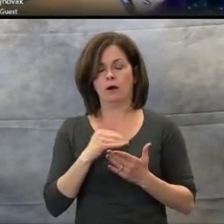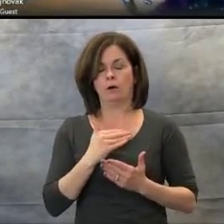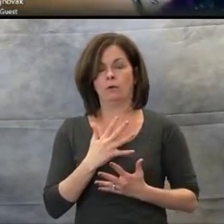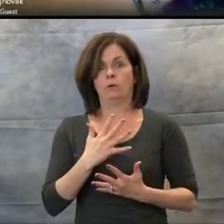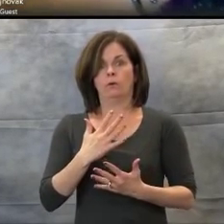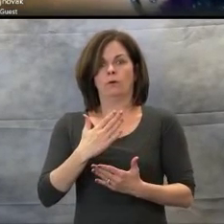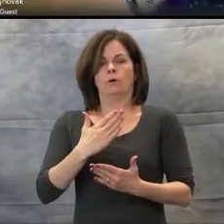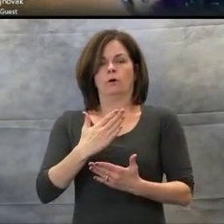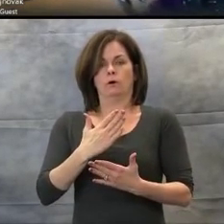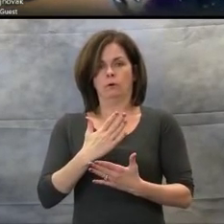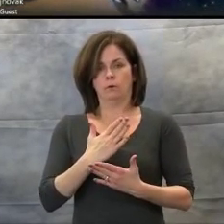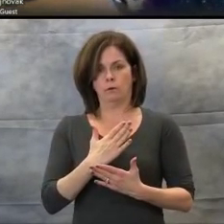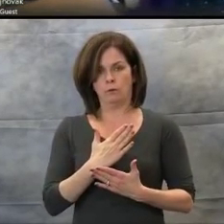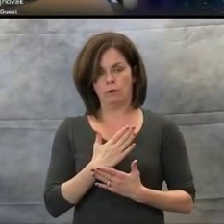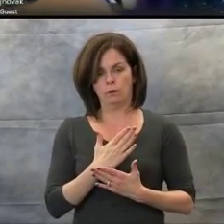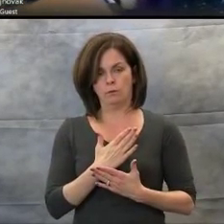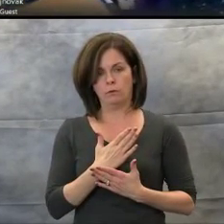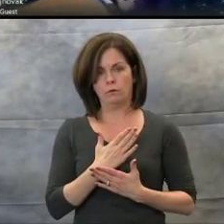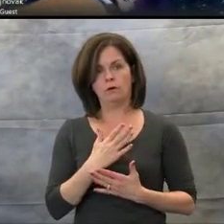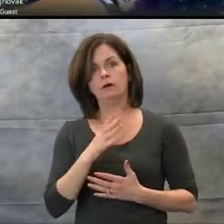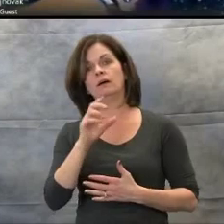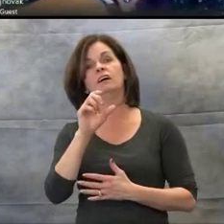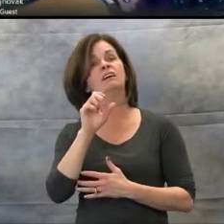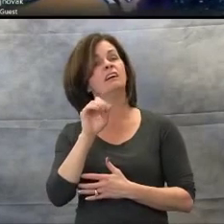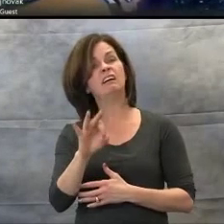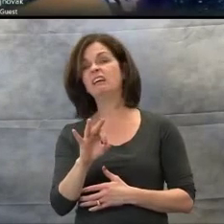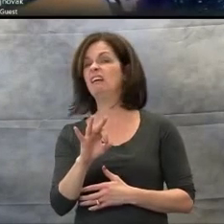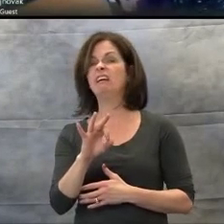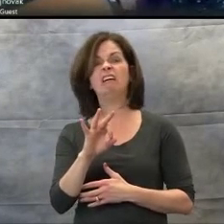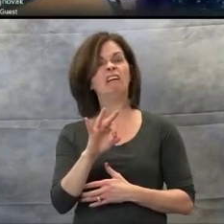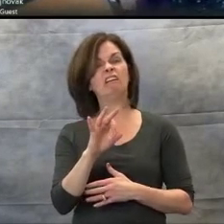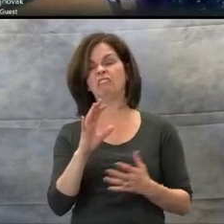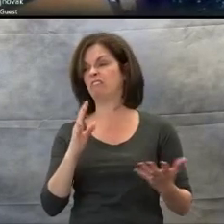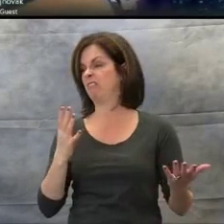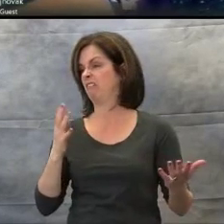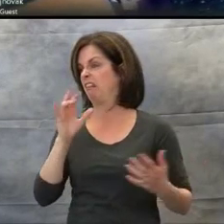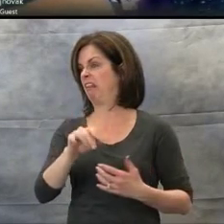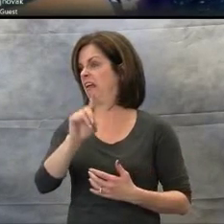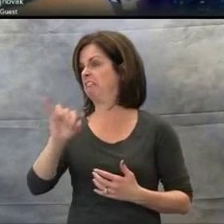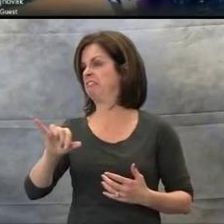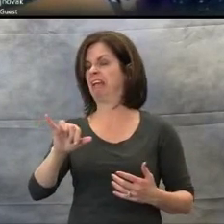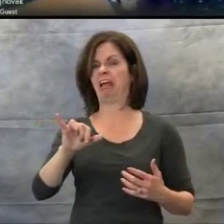If things are not going my way